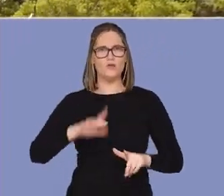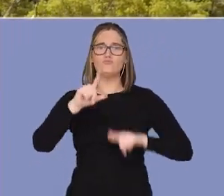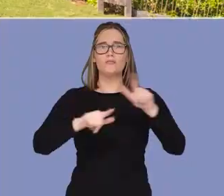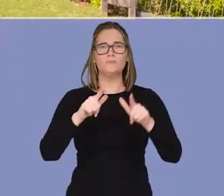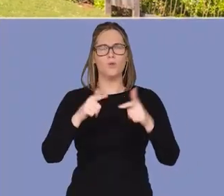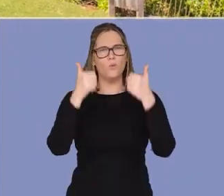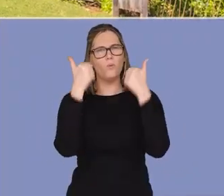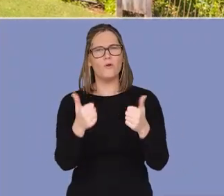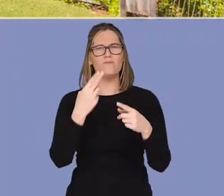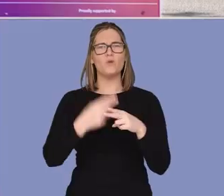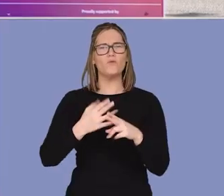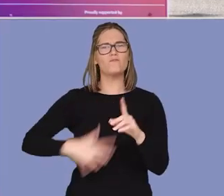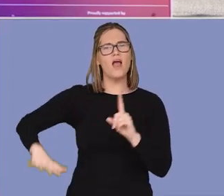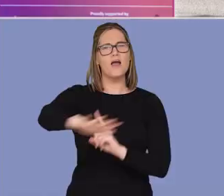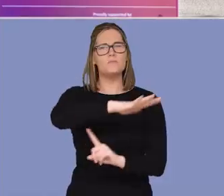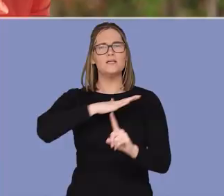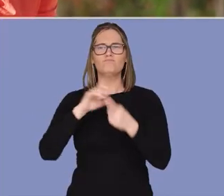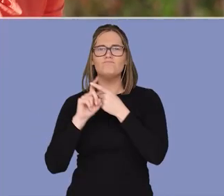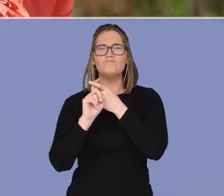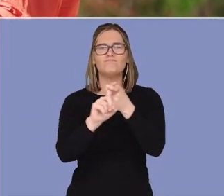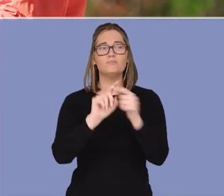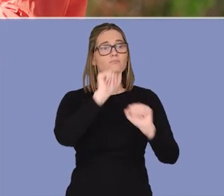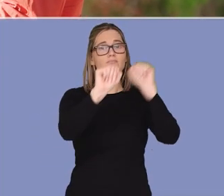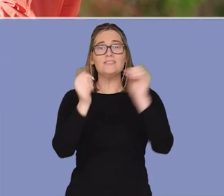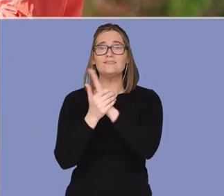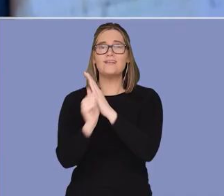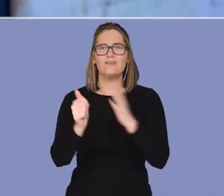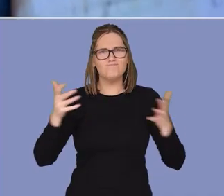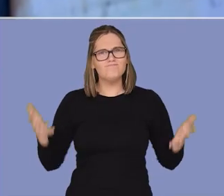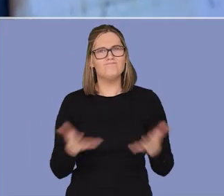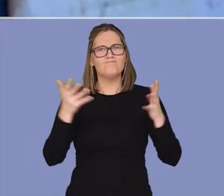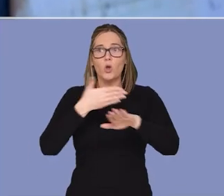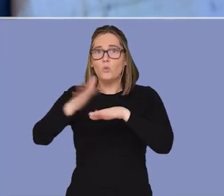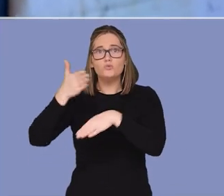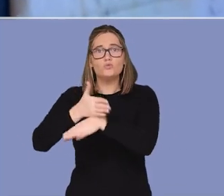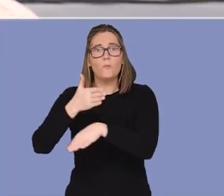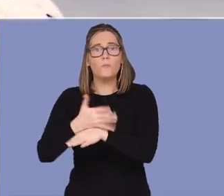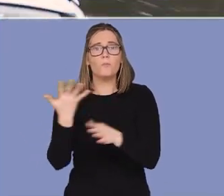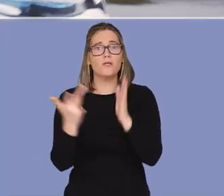and socially sustainable, investing in skills, creating jobs and embracing new technology.